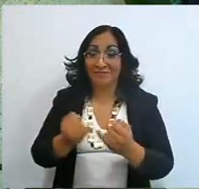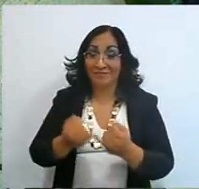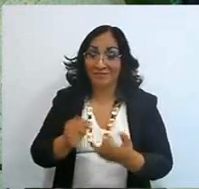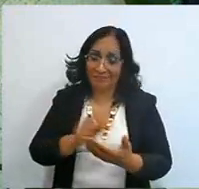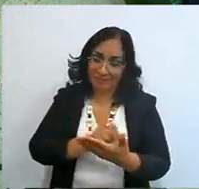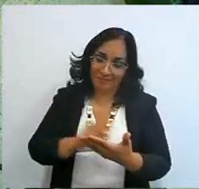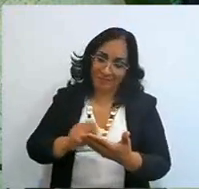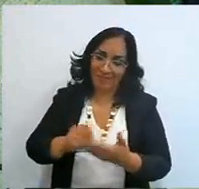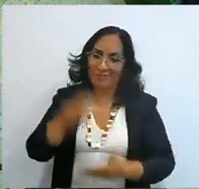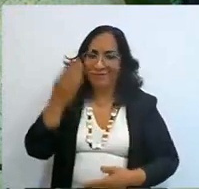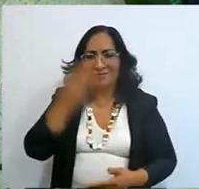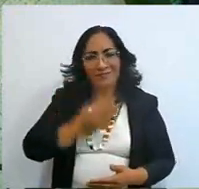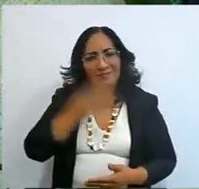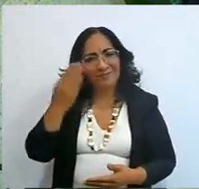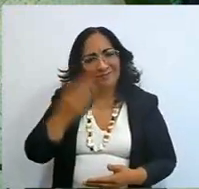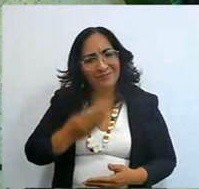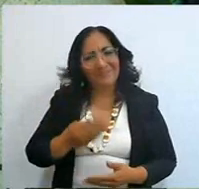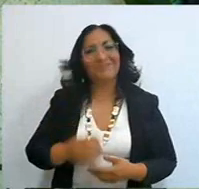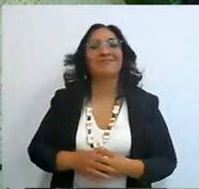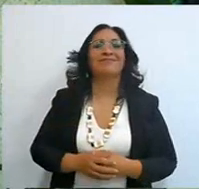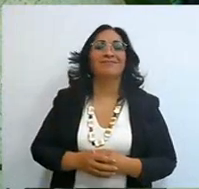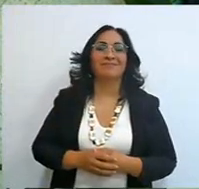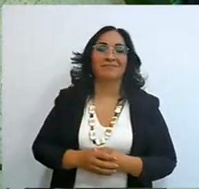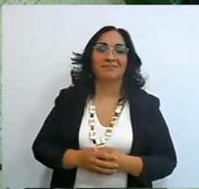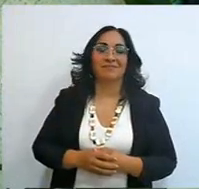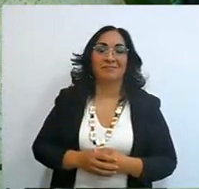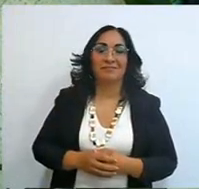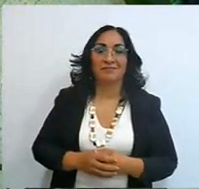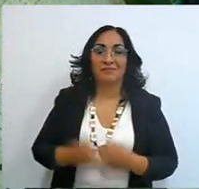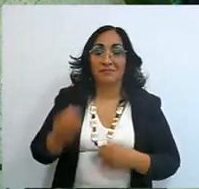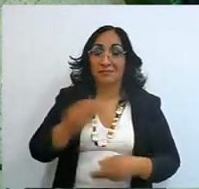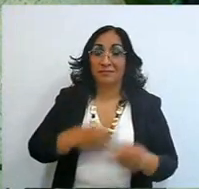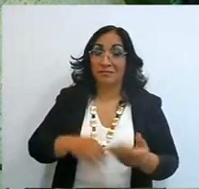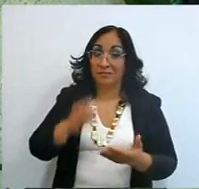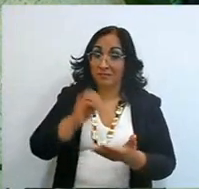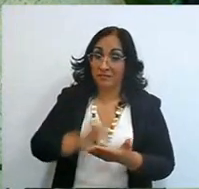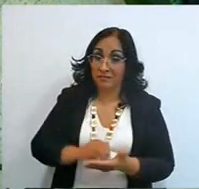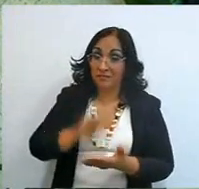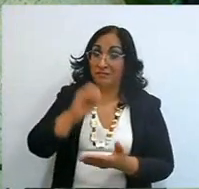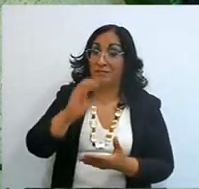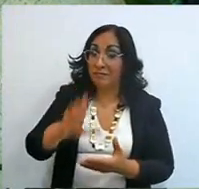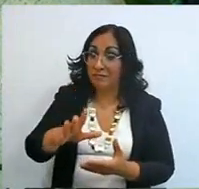and the message he sent on Monday, which is a Psalm in a personal way,